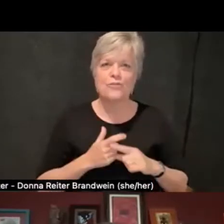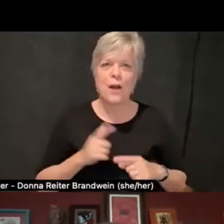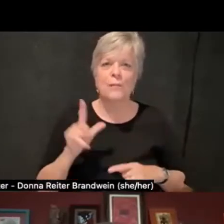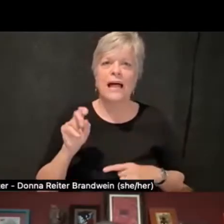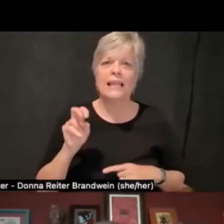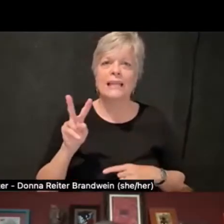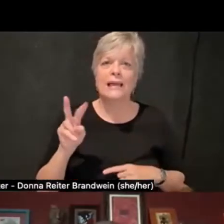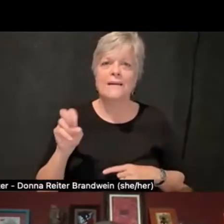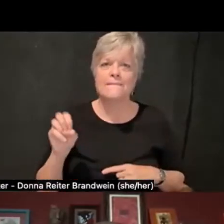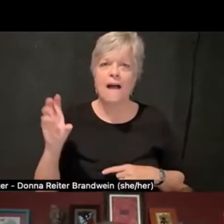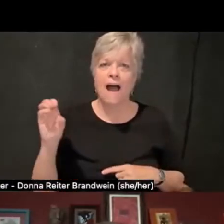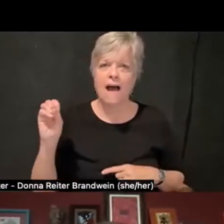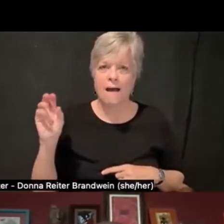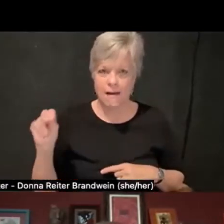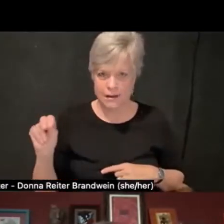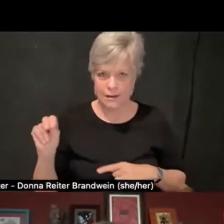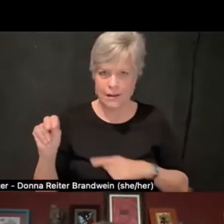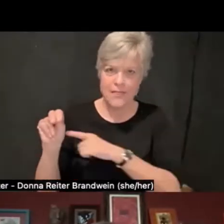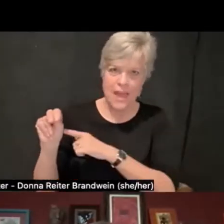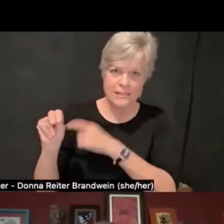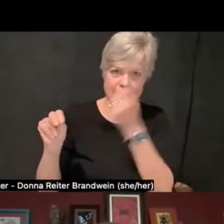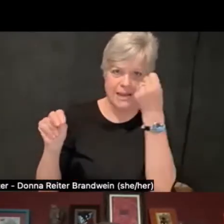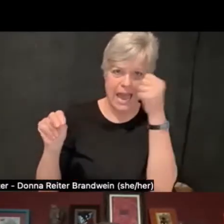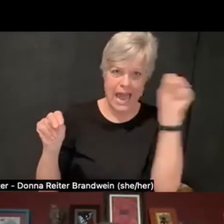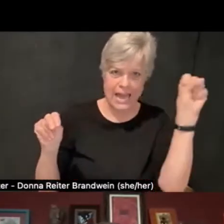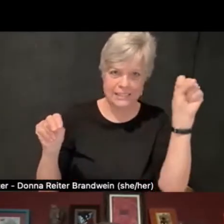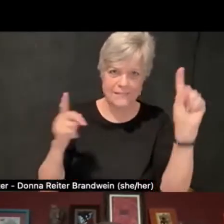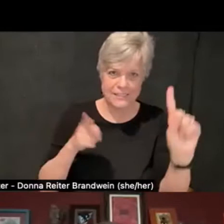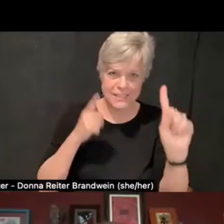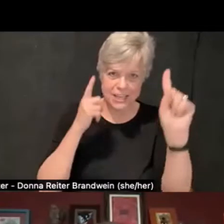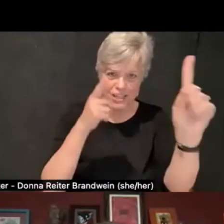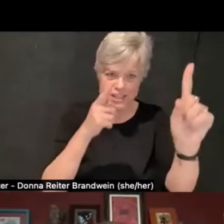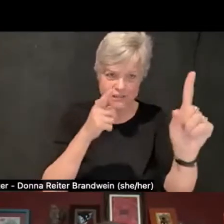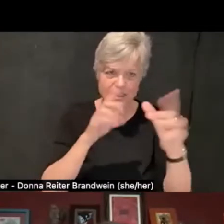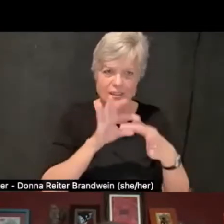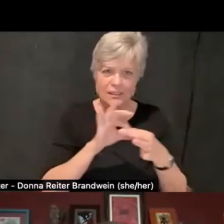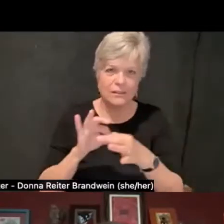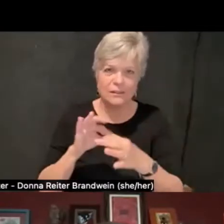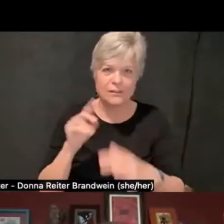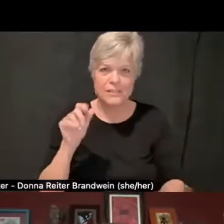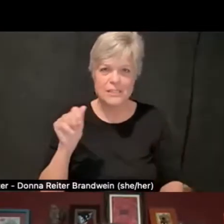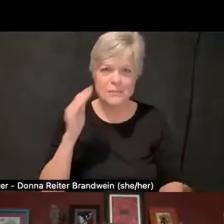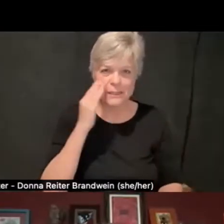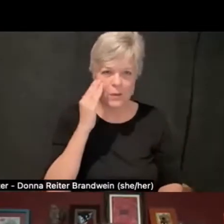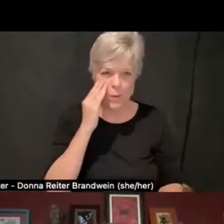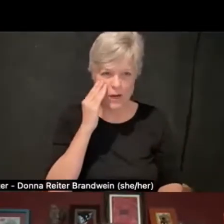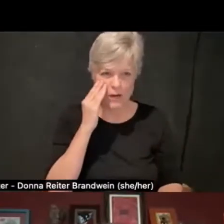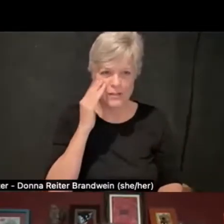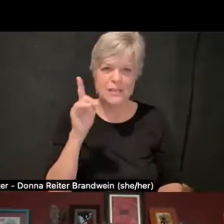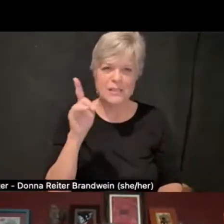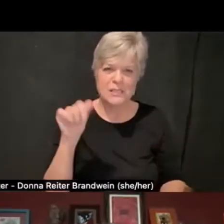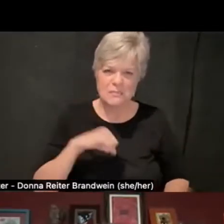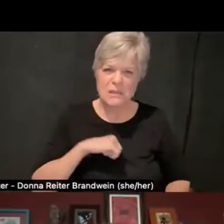which is an activist's initiative that has to do with disability awareness, disability pride,